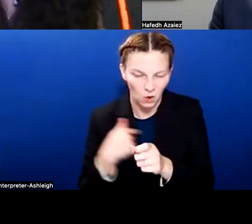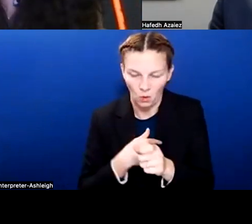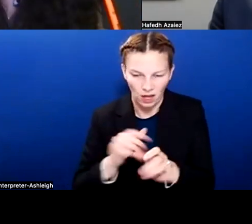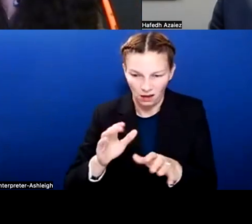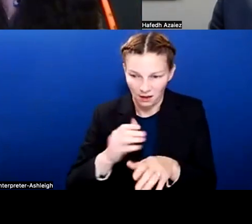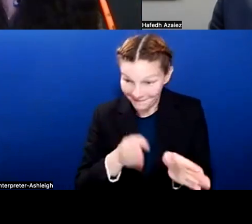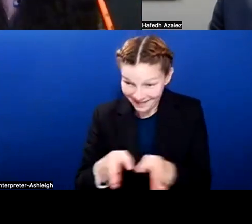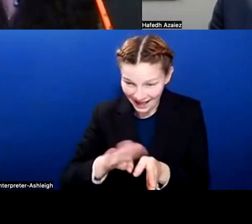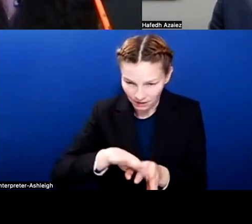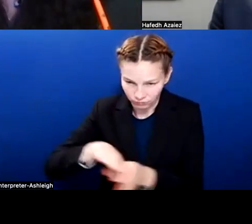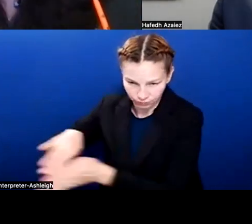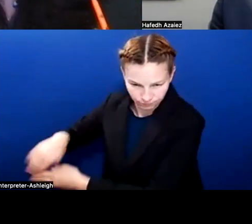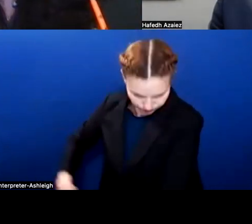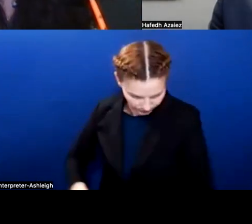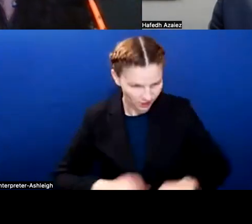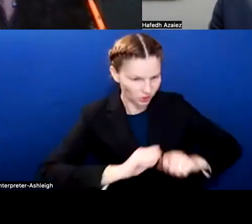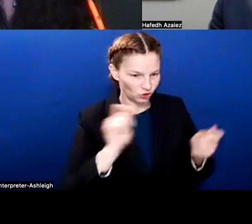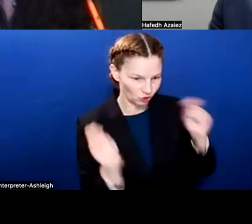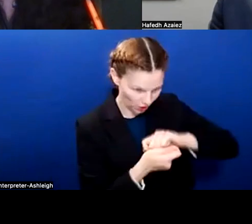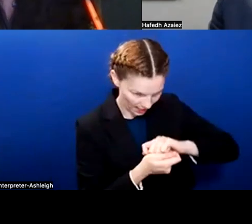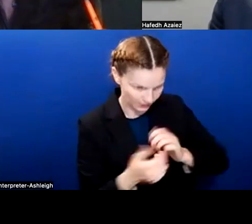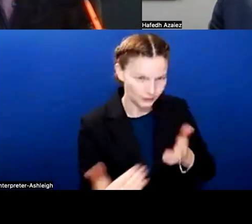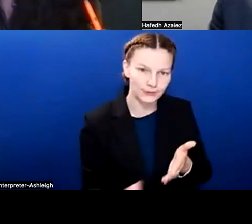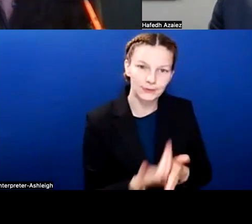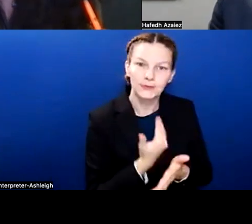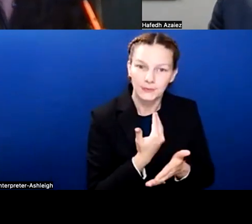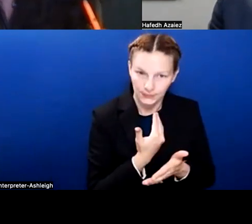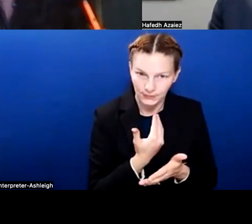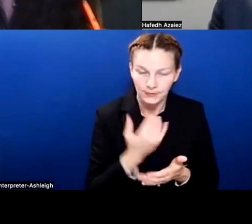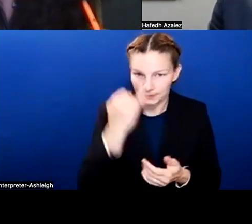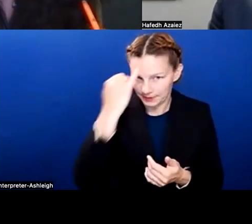and we were able to come back with a revised proposal for that staffing guideline for those library services.